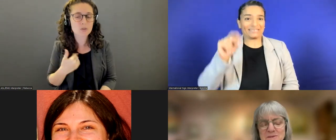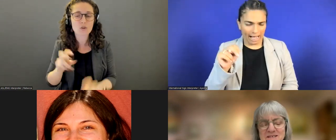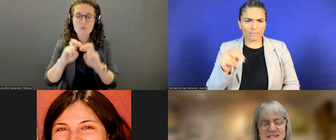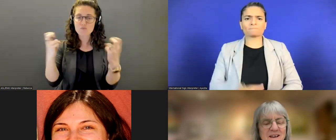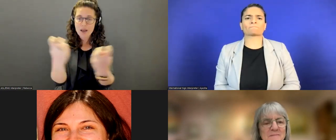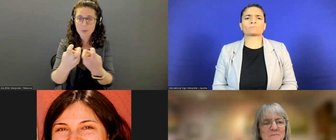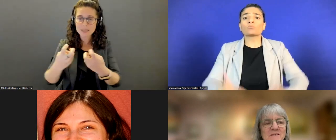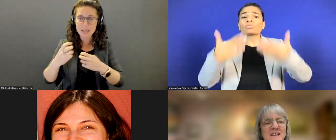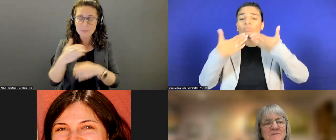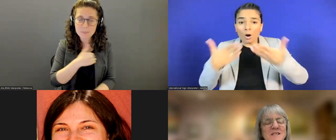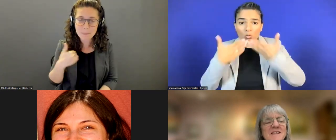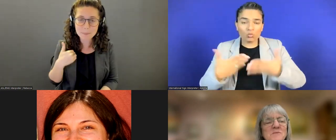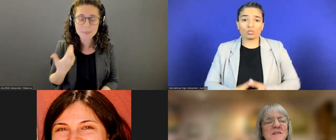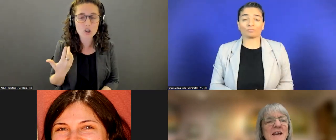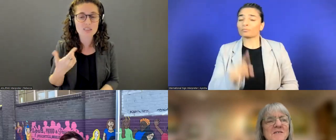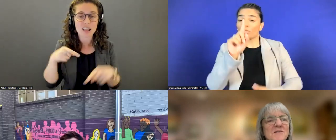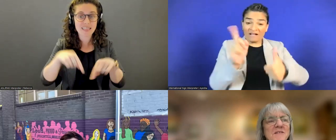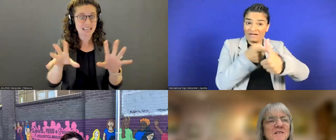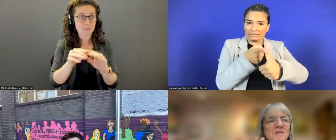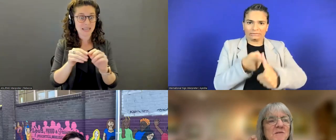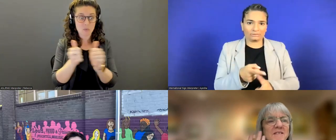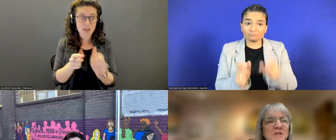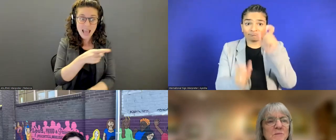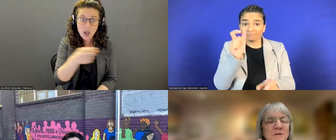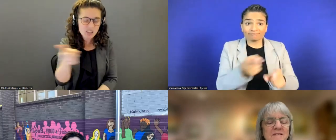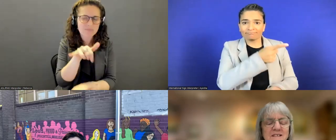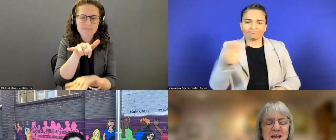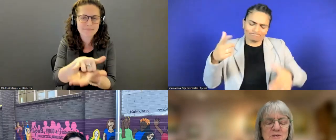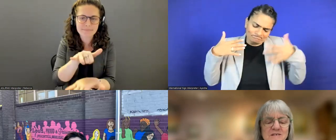not have done this without you. Thank you to our interpreters/captioner team.